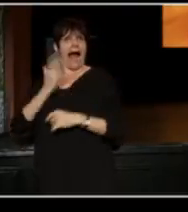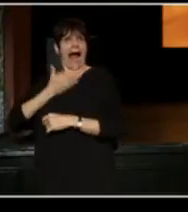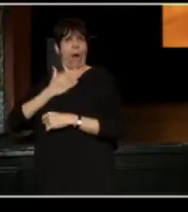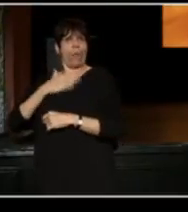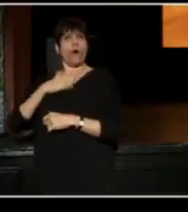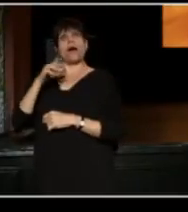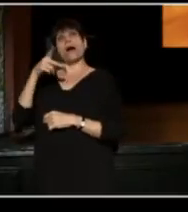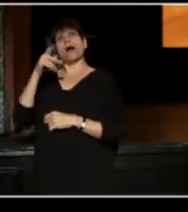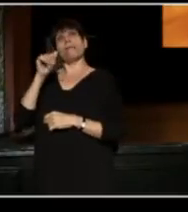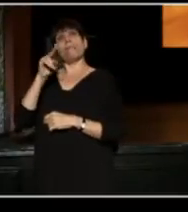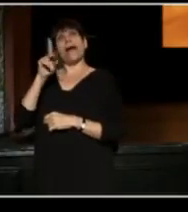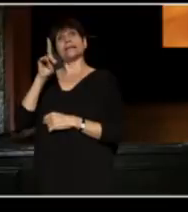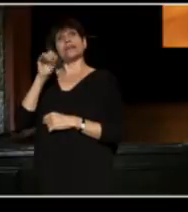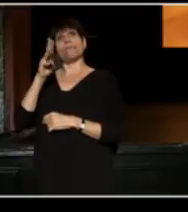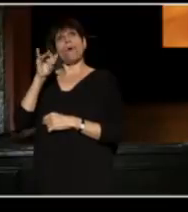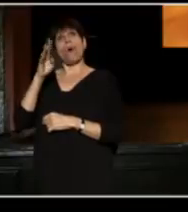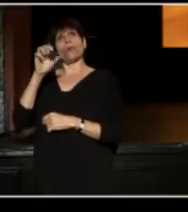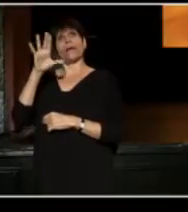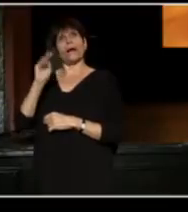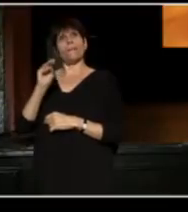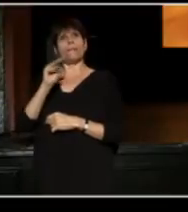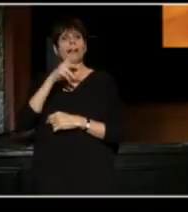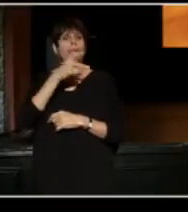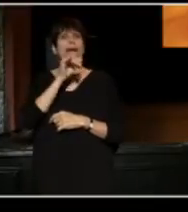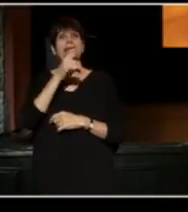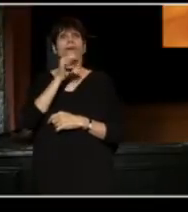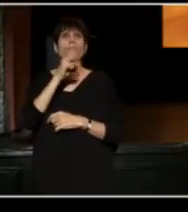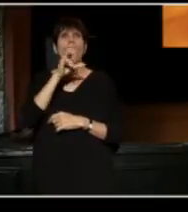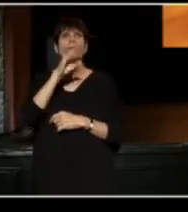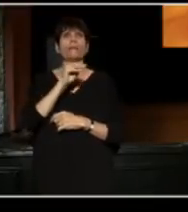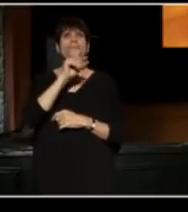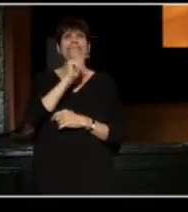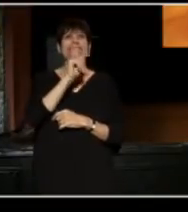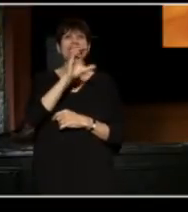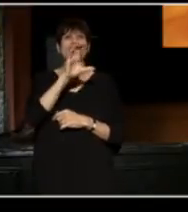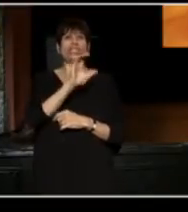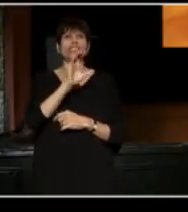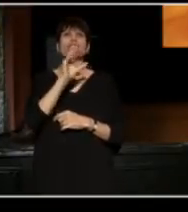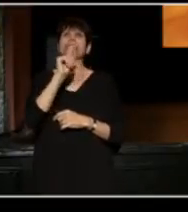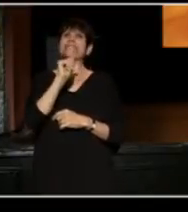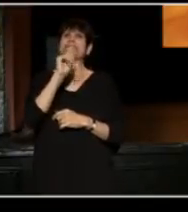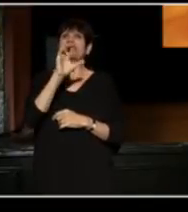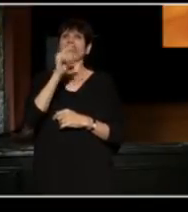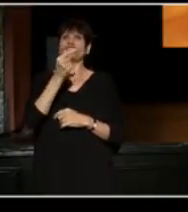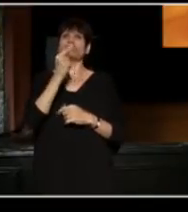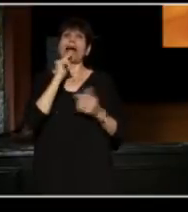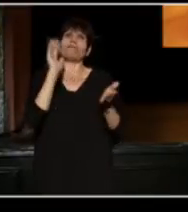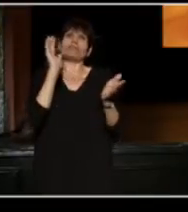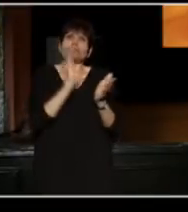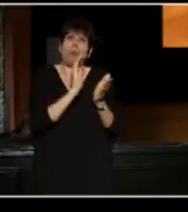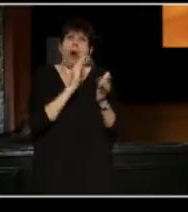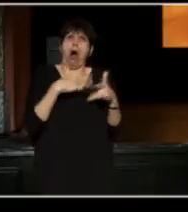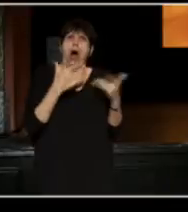Pandemonium at TCG's is sort of a mini-pandemonium, but it's unlike any other opening party that you have ever experienced,